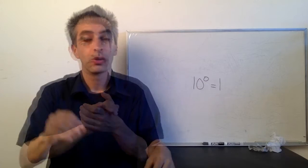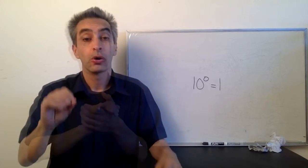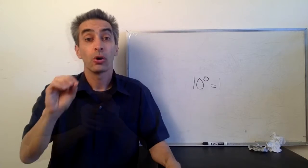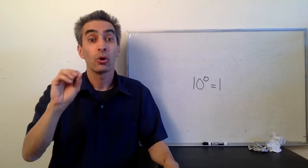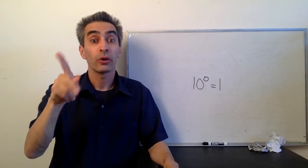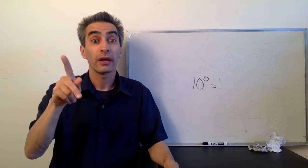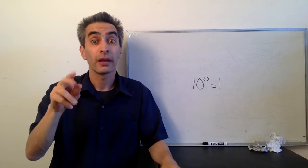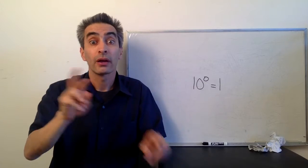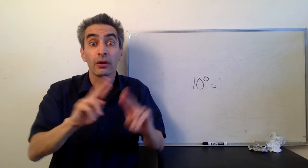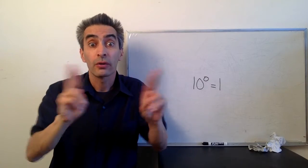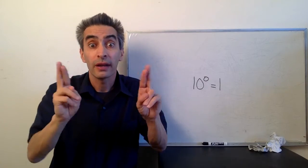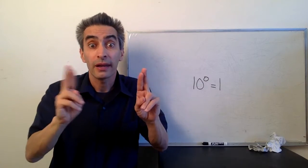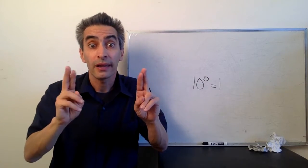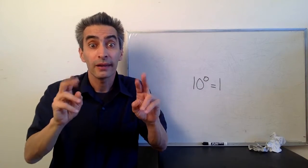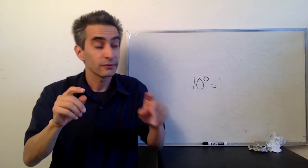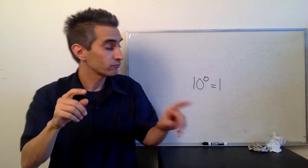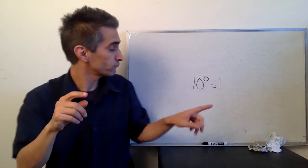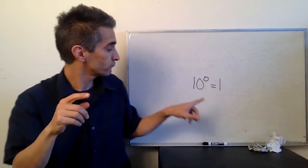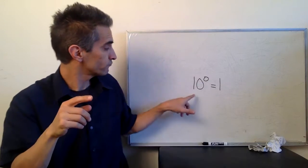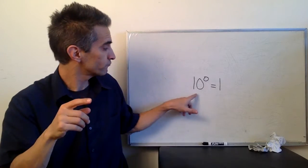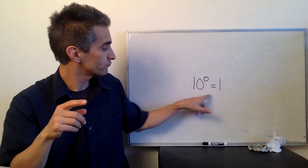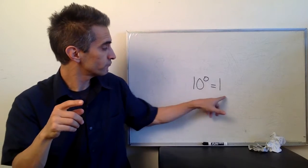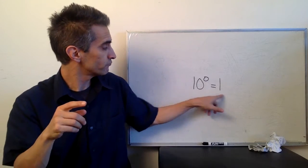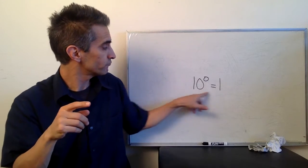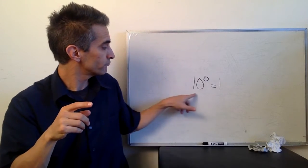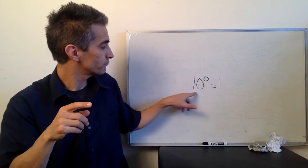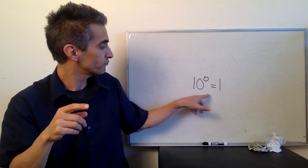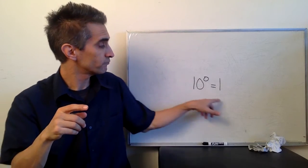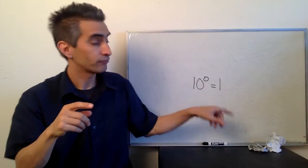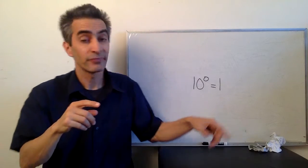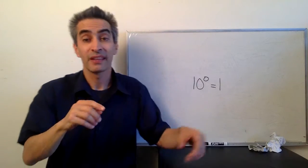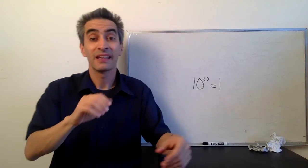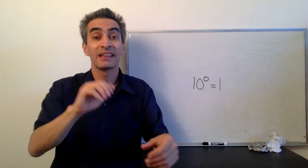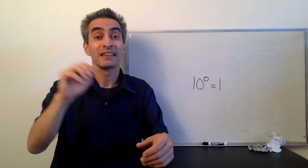Okay, you guys ready?